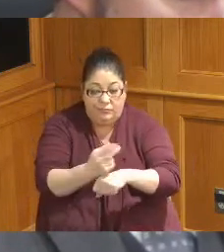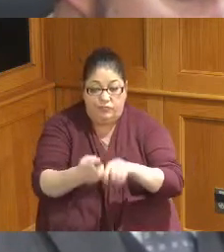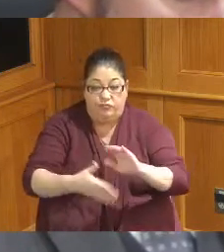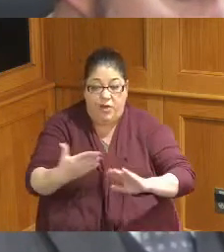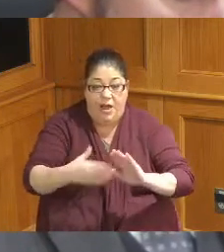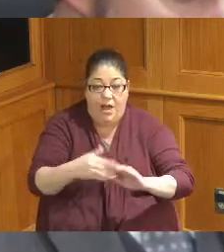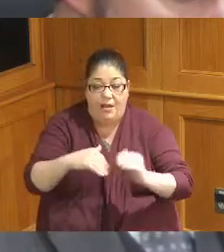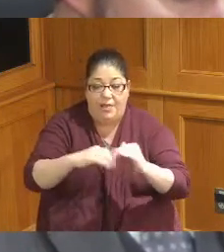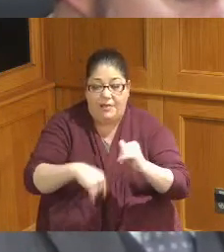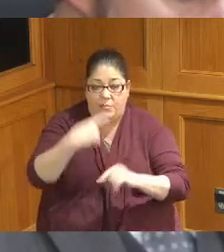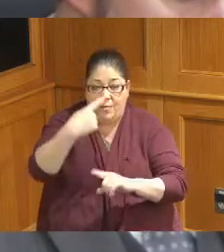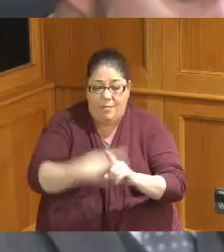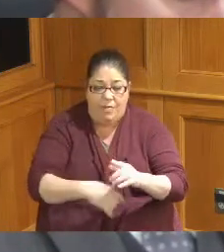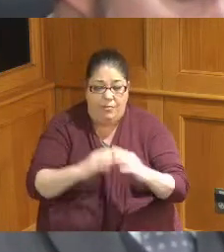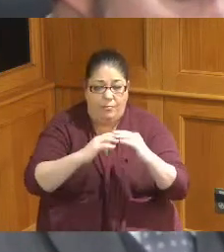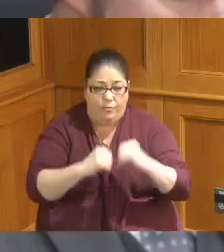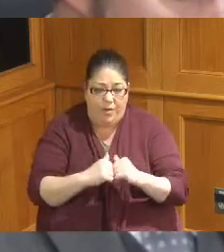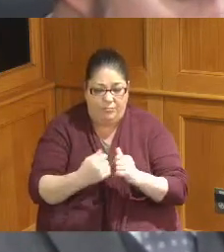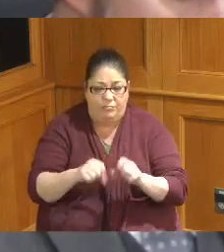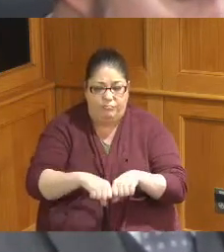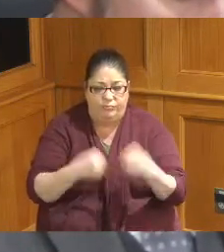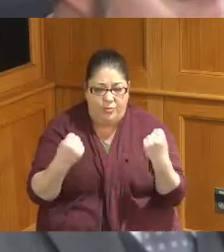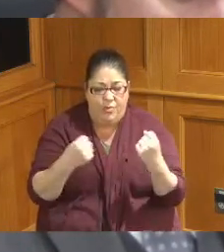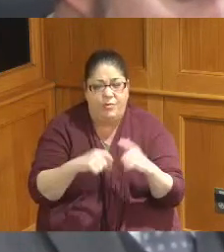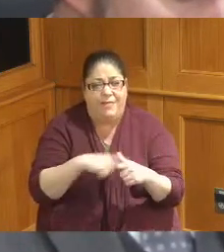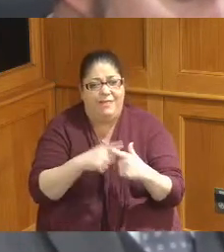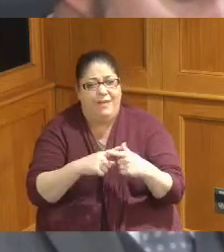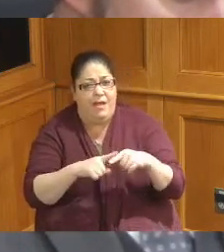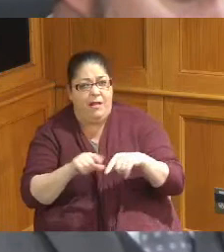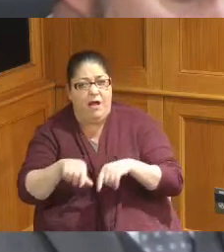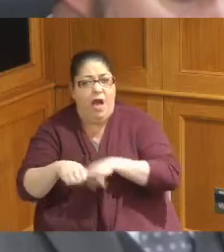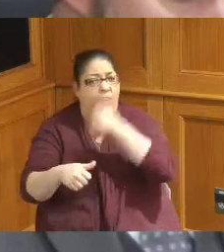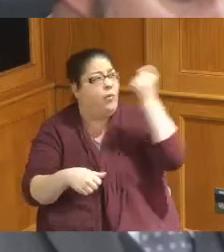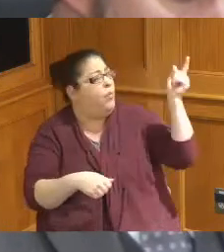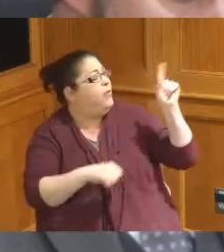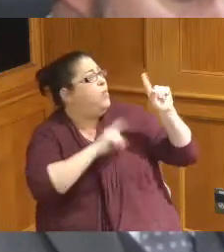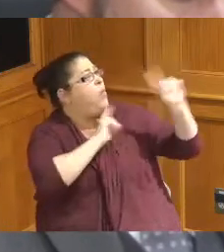have that same question you know what maybe it doesn't make sense to continue along that path